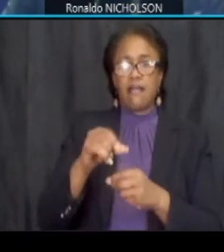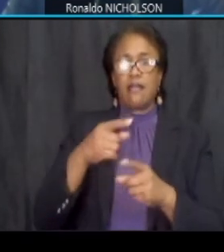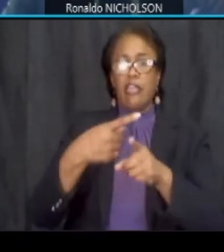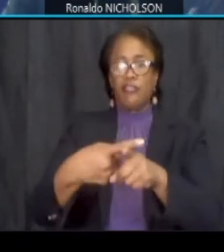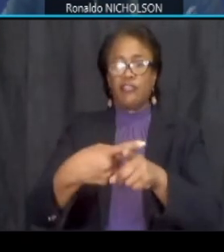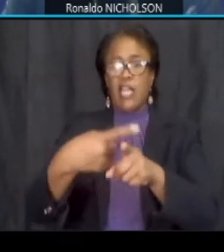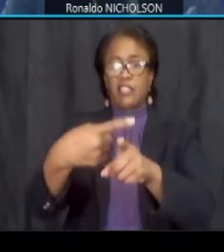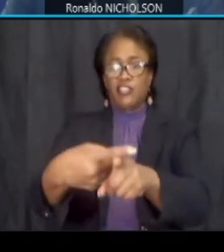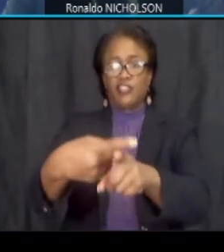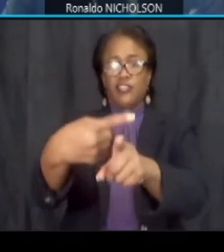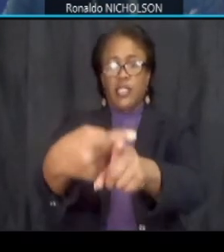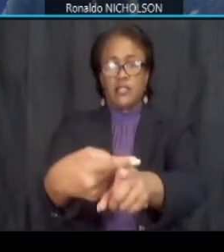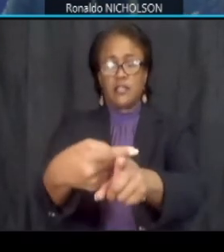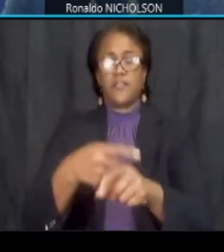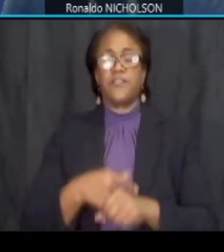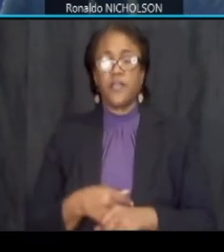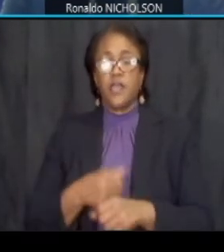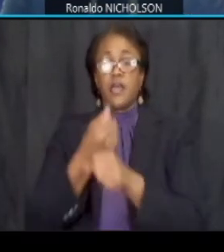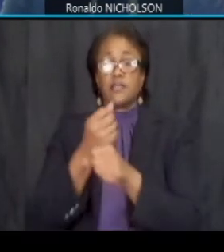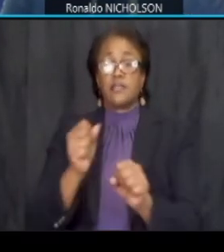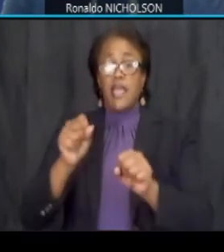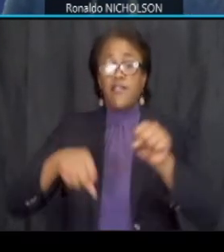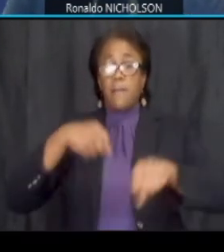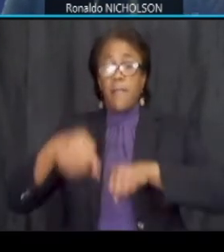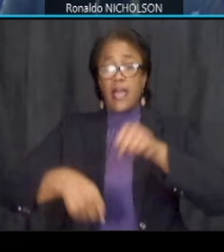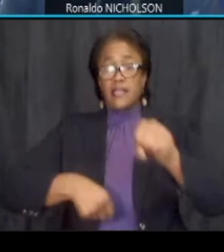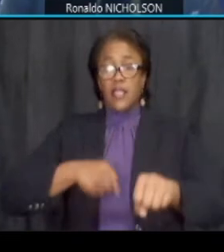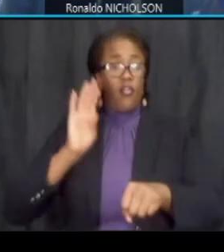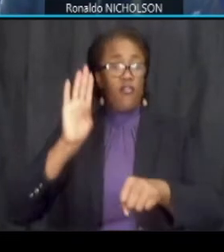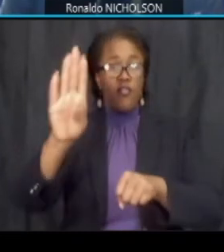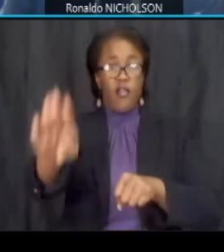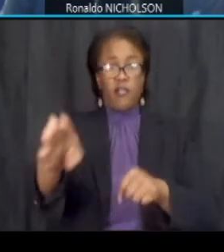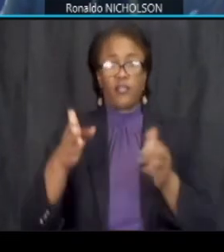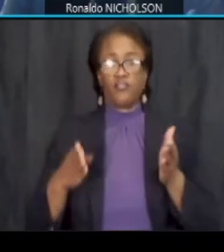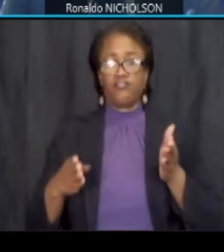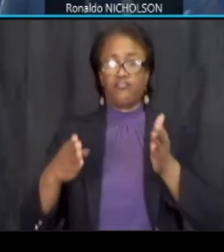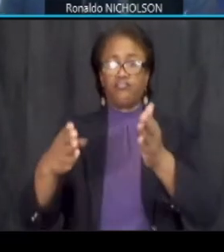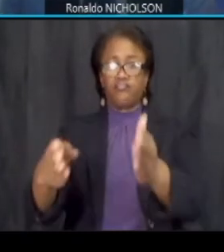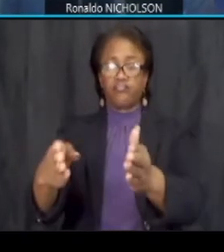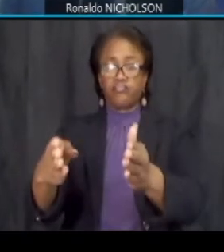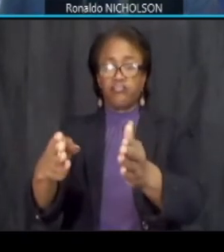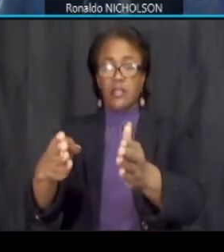safe bicycle paths throughout the entire corridor enhanced transit service